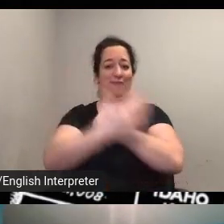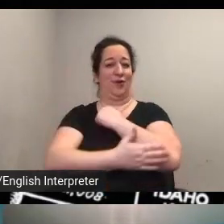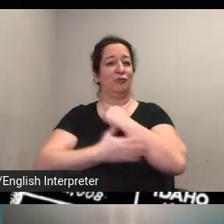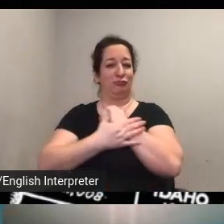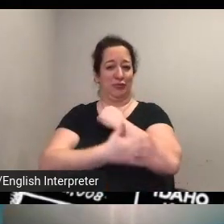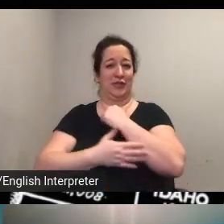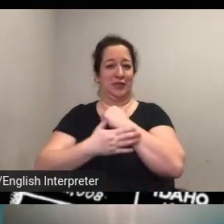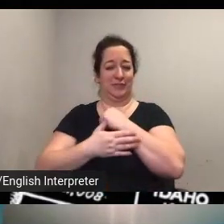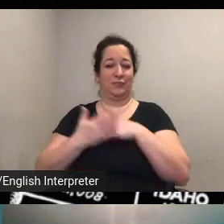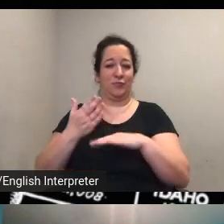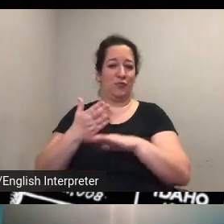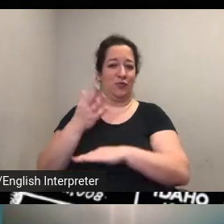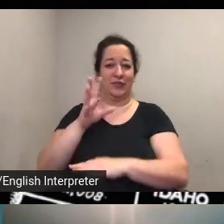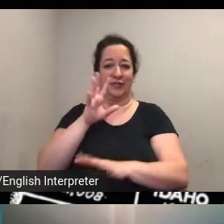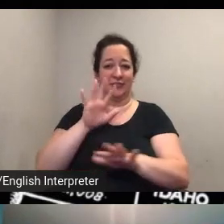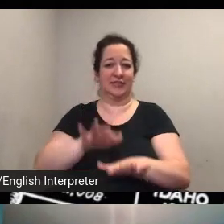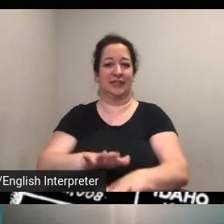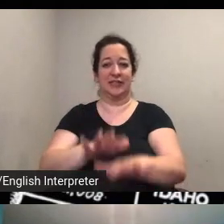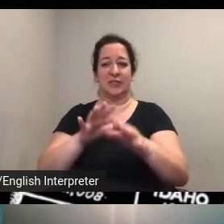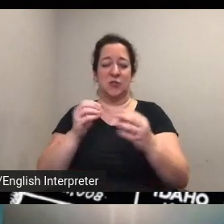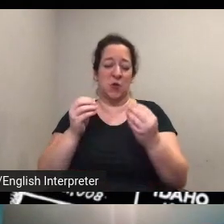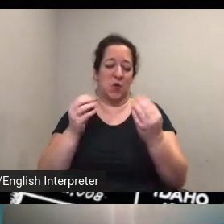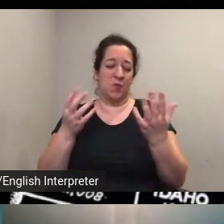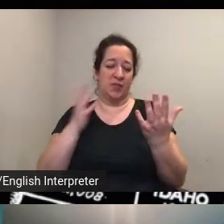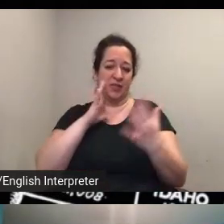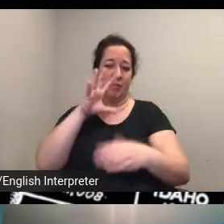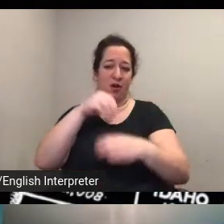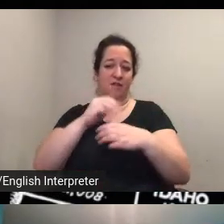yeah it's definitely a part of our map but the main focus was definitely